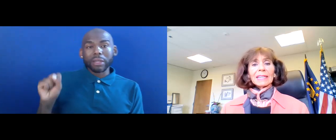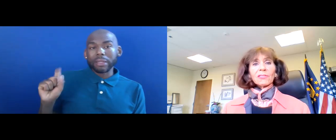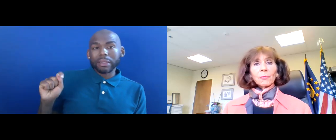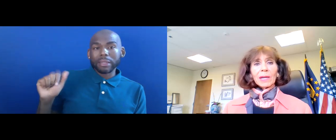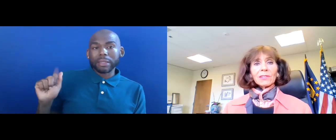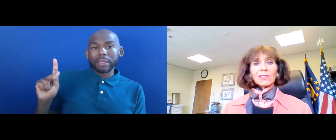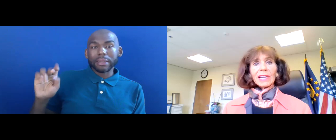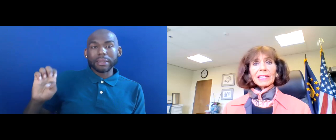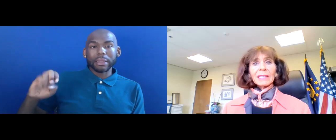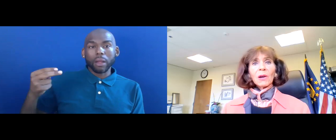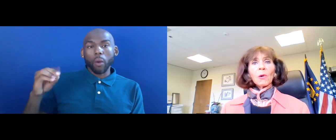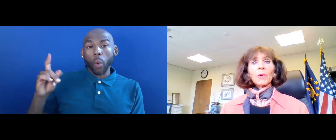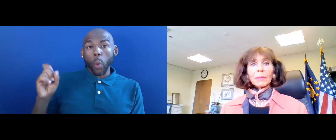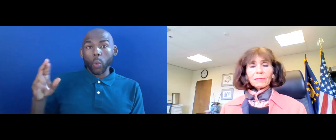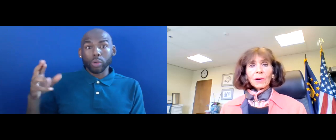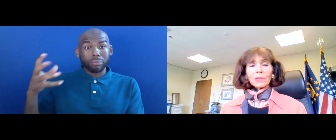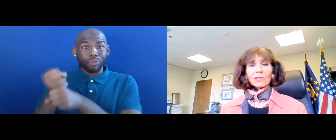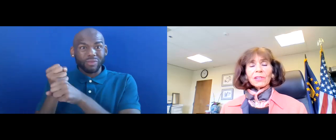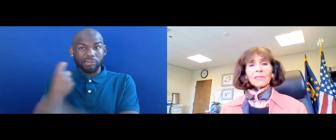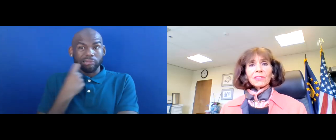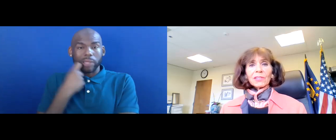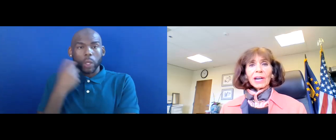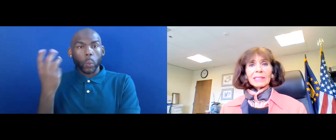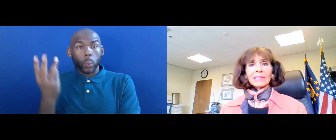LAST WEDNESDAY WHERE WE FOCUSED ON THIS GUIDANCE